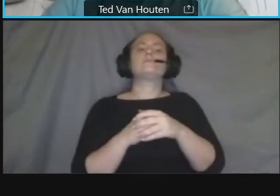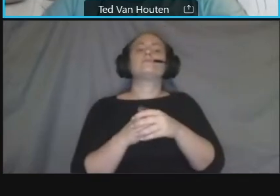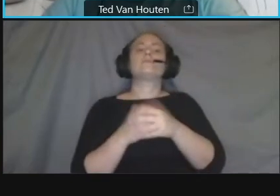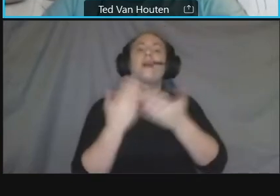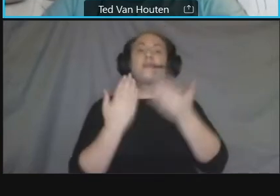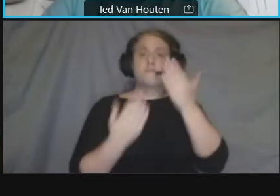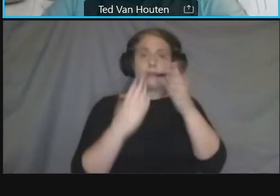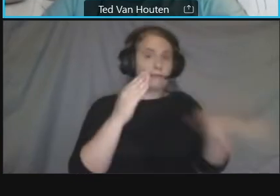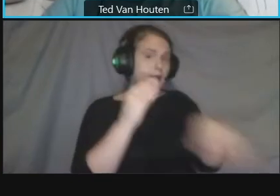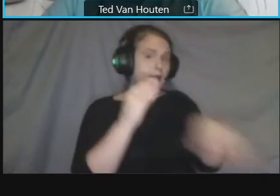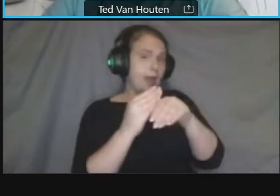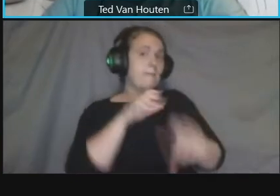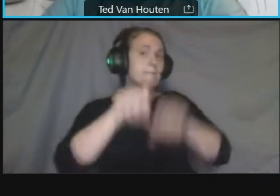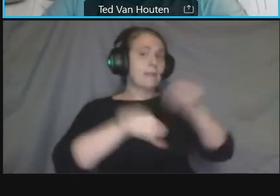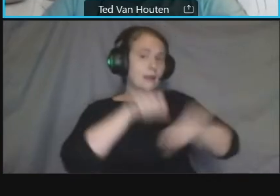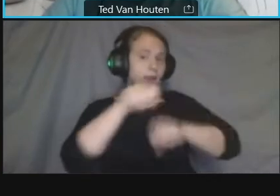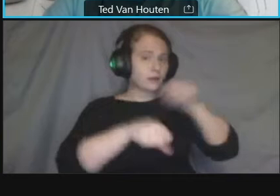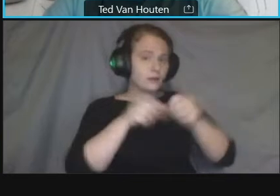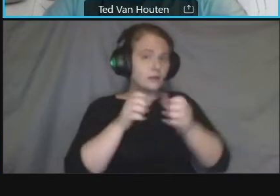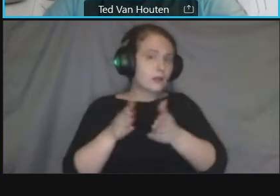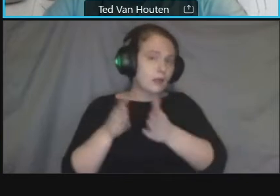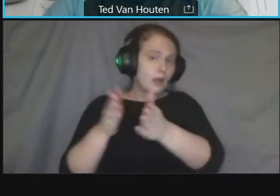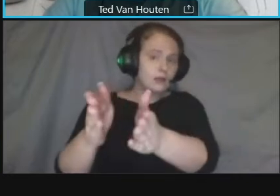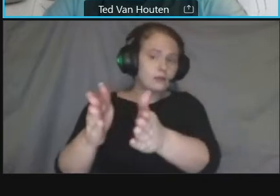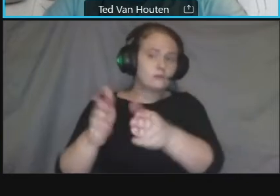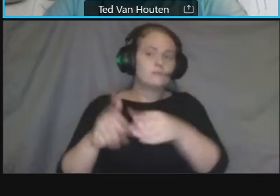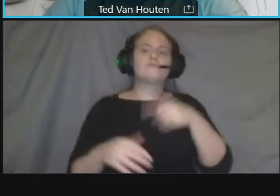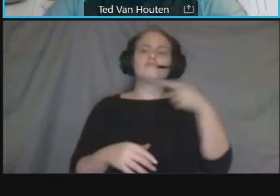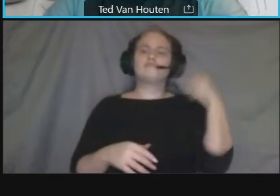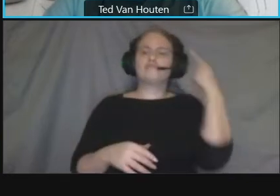look at the feasibility of removing the reversible lanes that exists on connecticut avenue